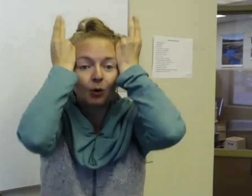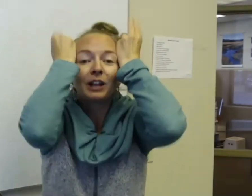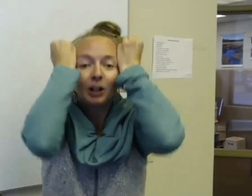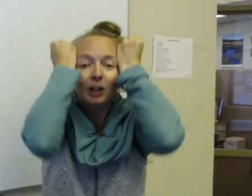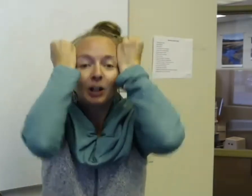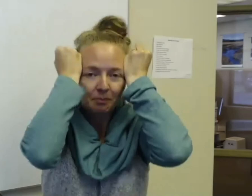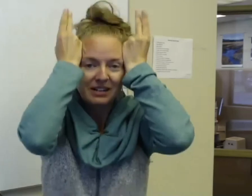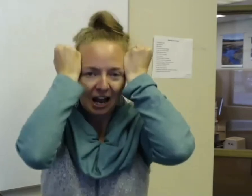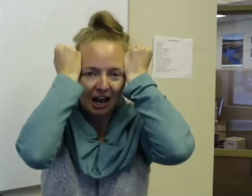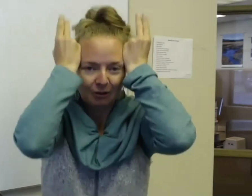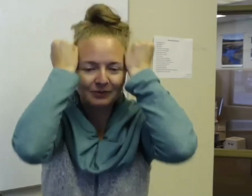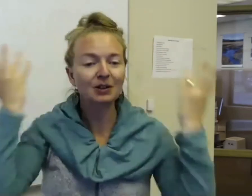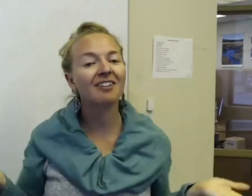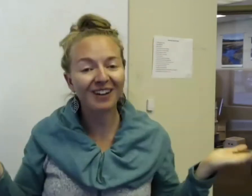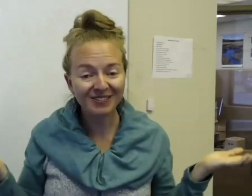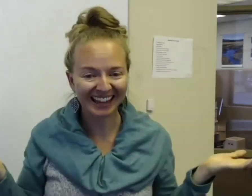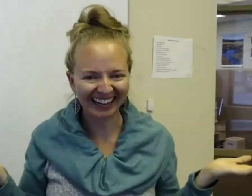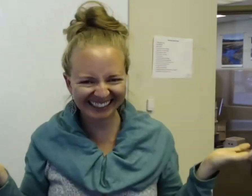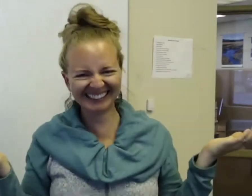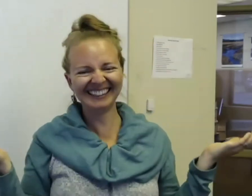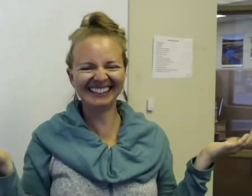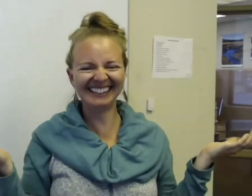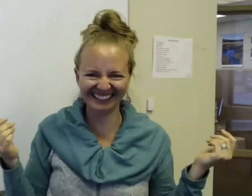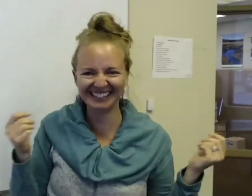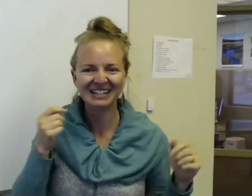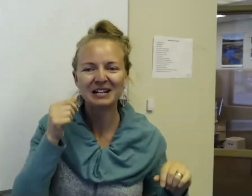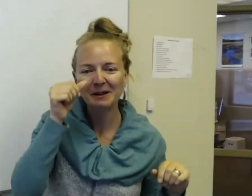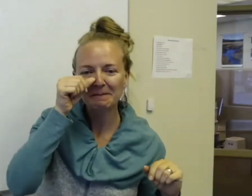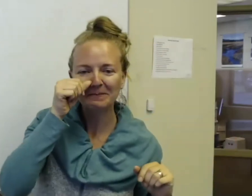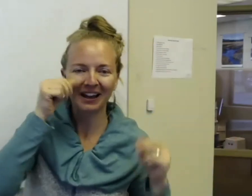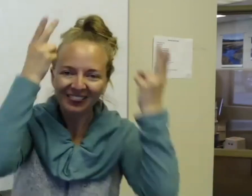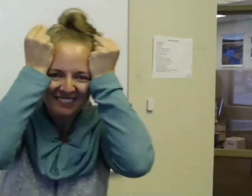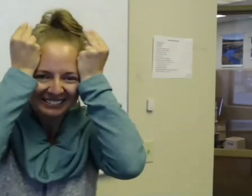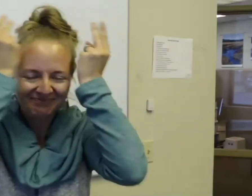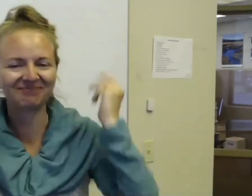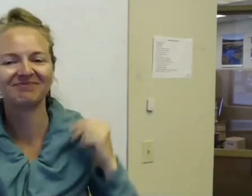could be bouncing up and down. You can have fun with that. I love it.